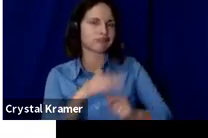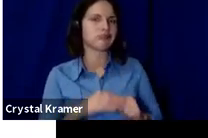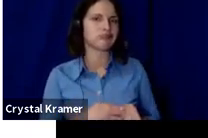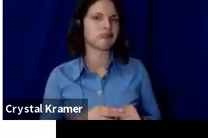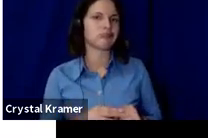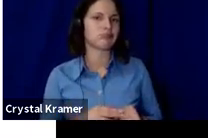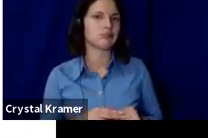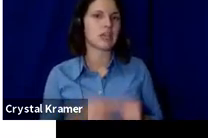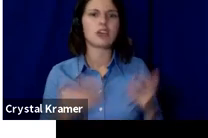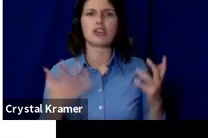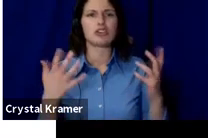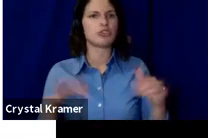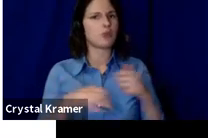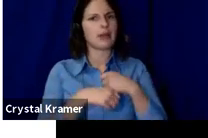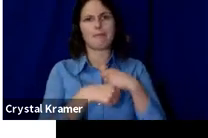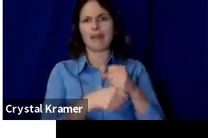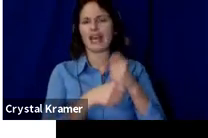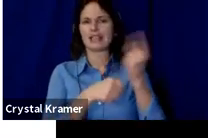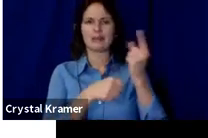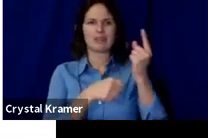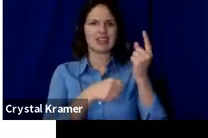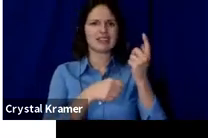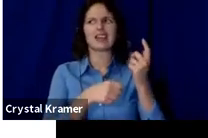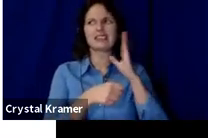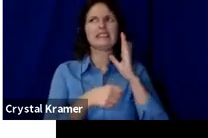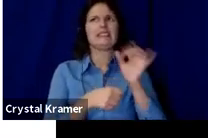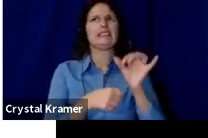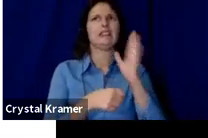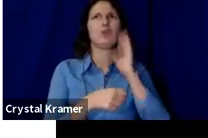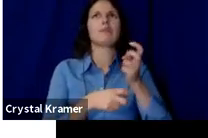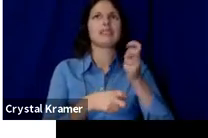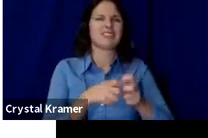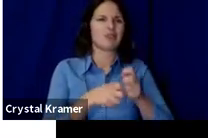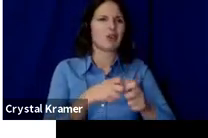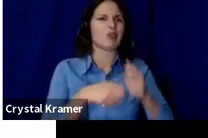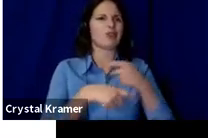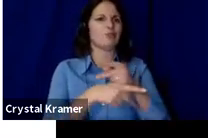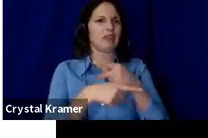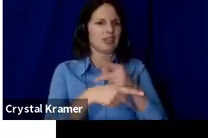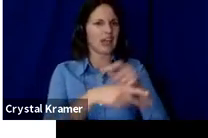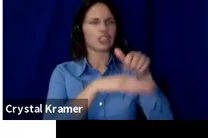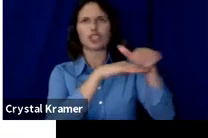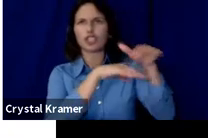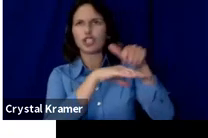something that is so difficult for you to manufacture or for you to ship that it becomes